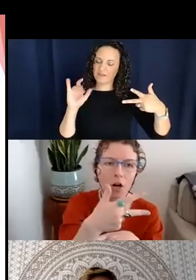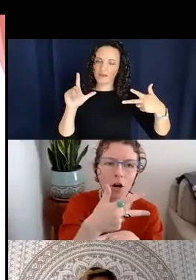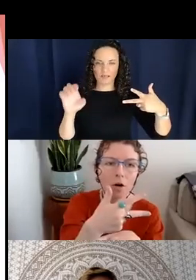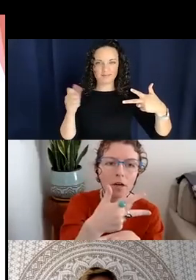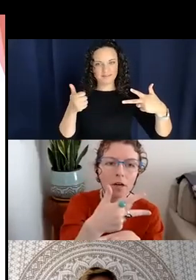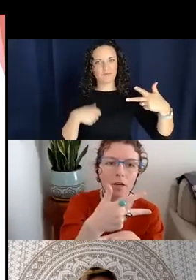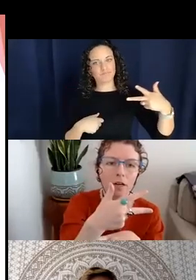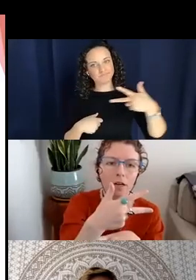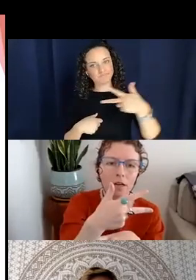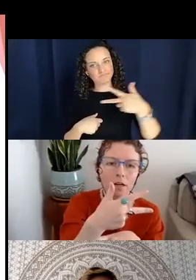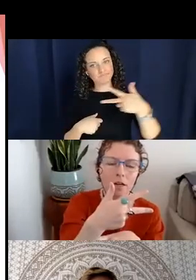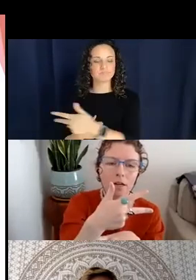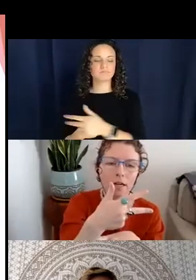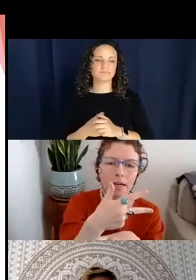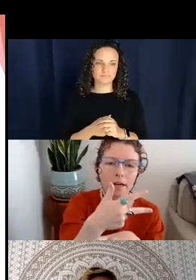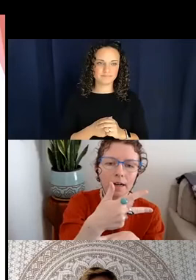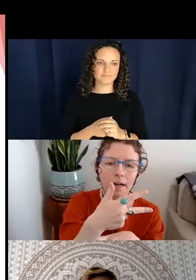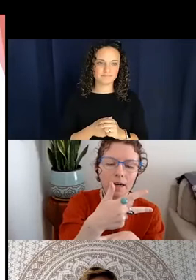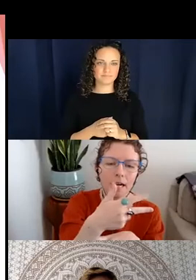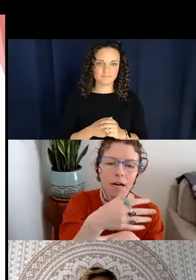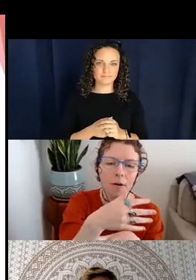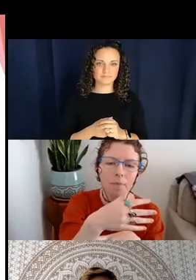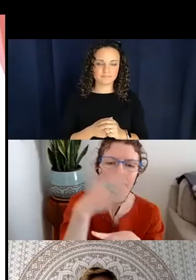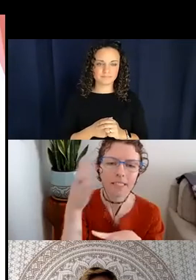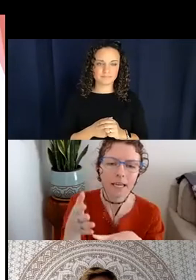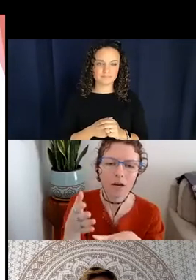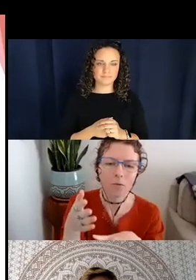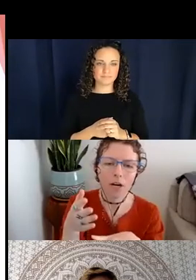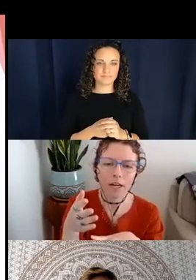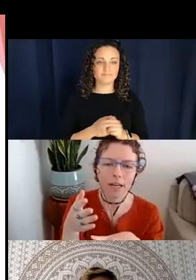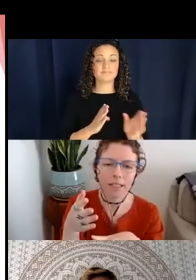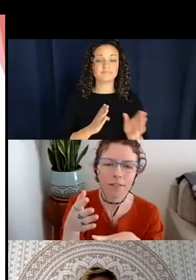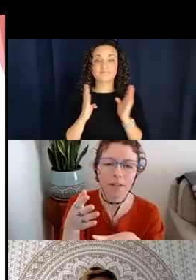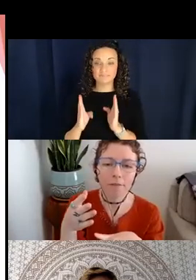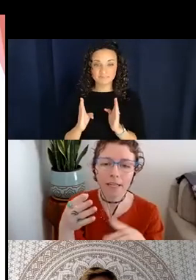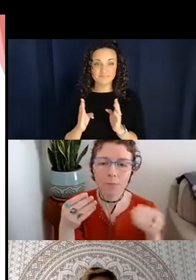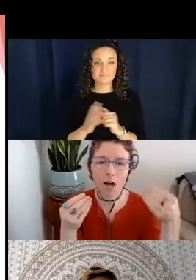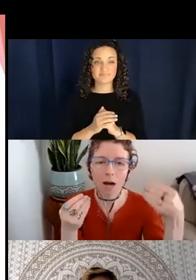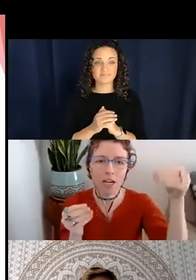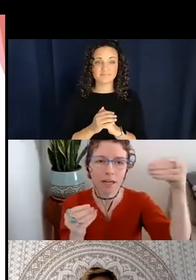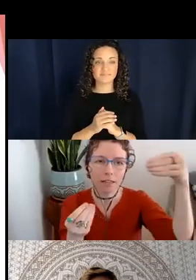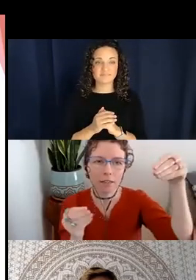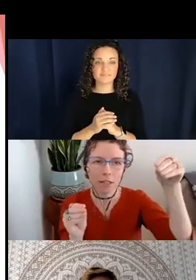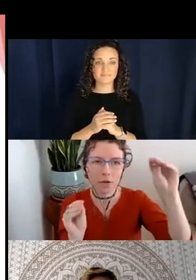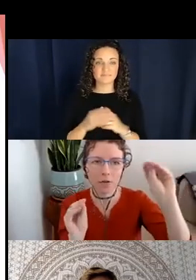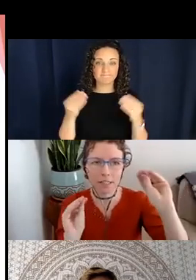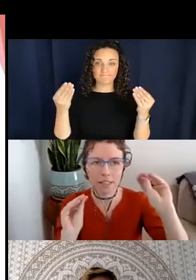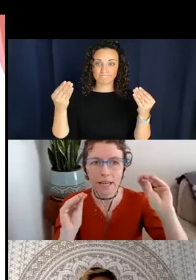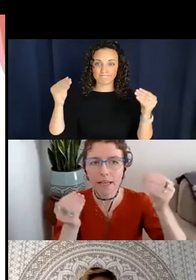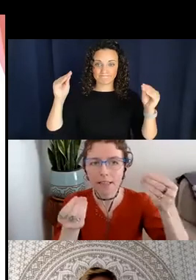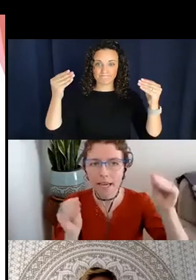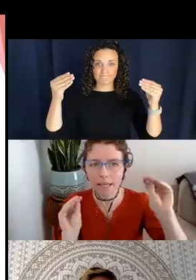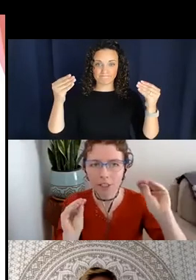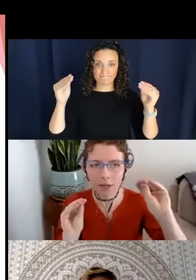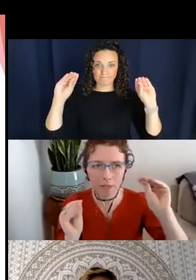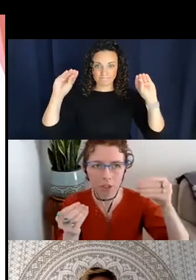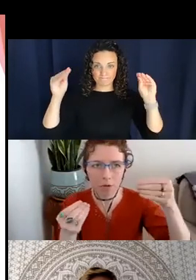The second one is flat-flexible-object. So this is a handling hand shape that shows you